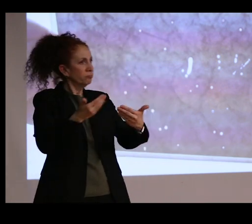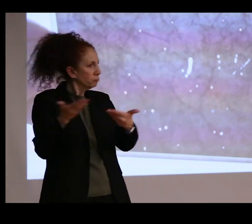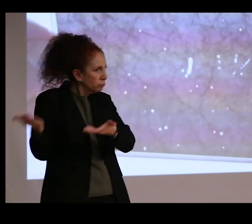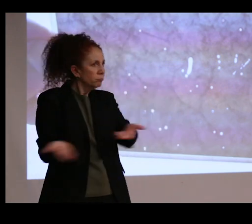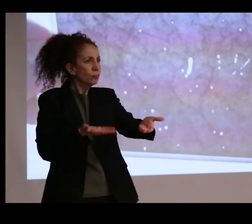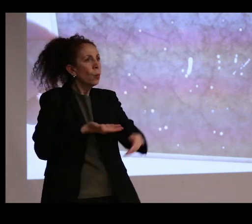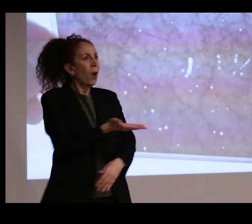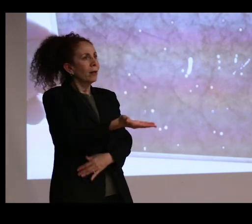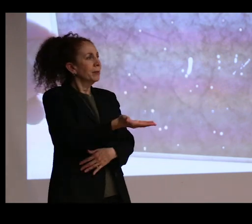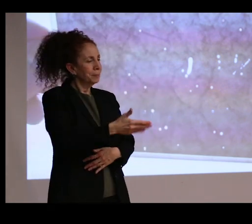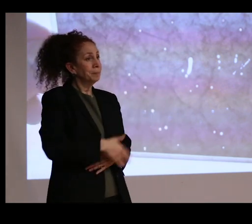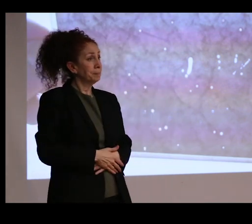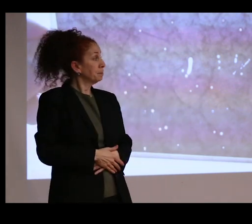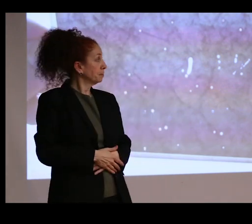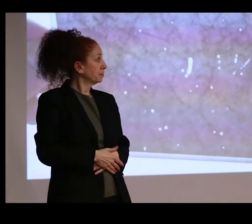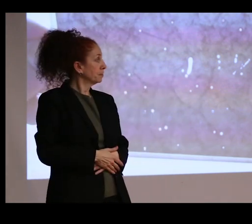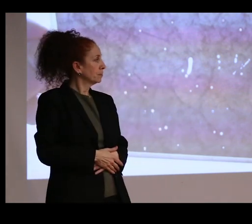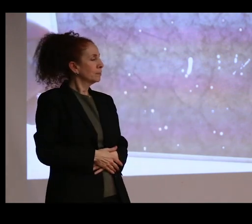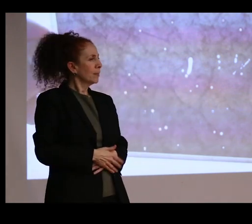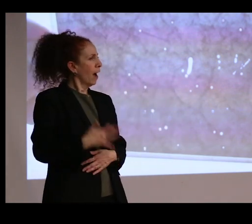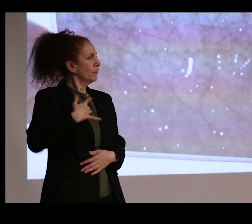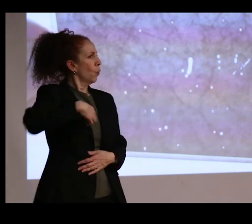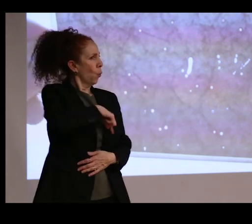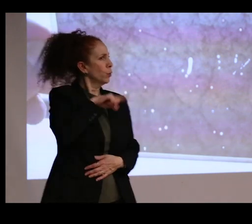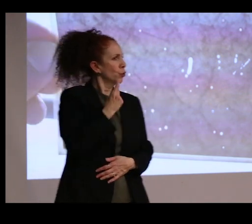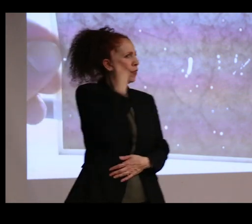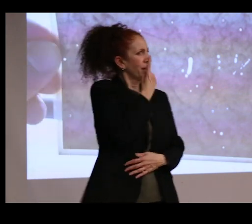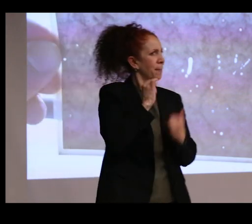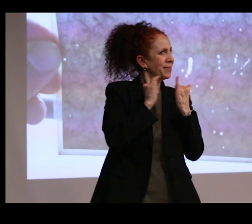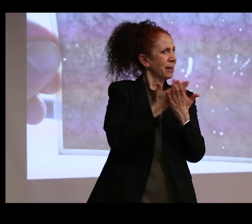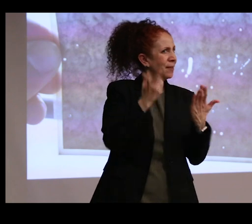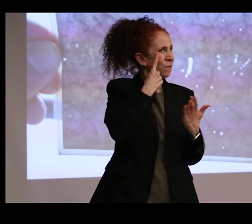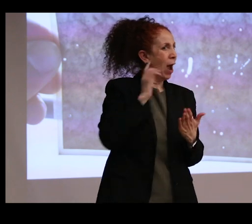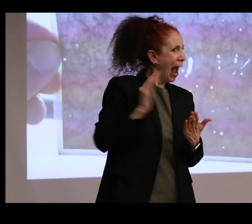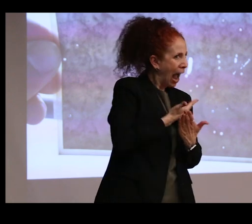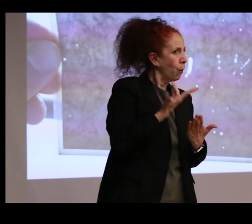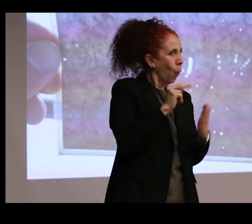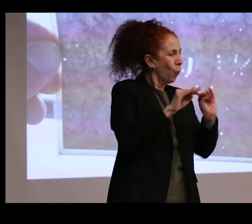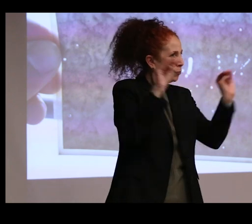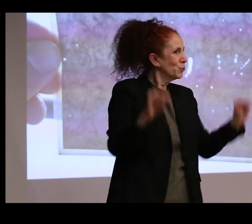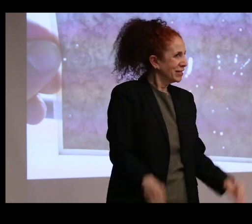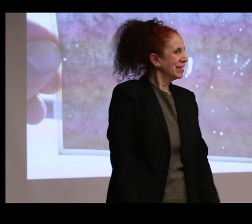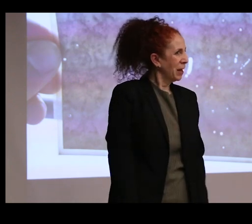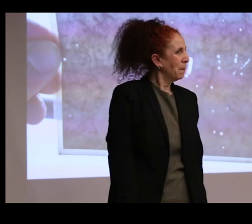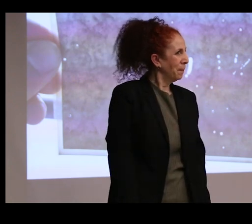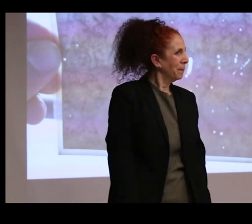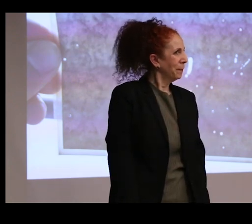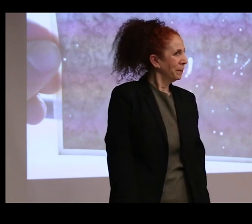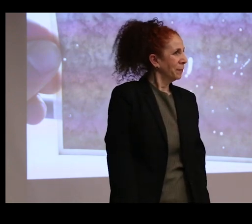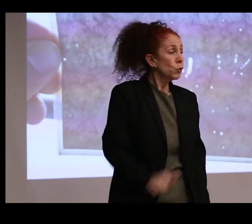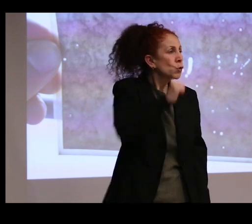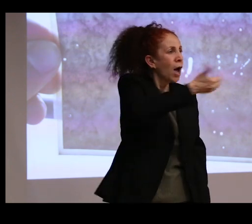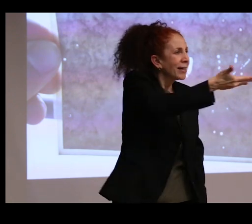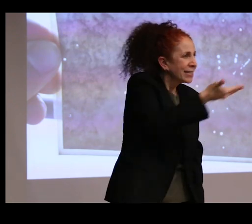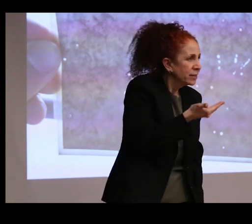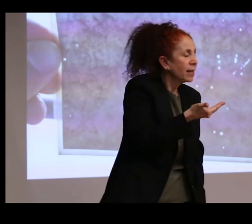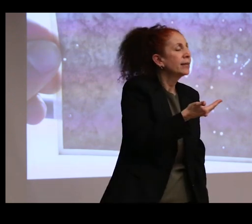And I think it's something that we should think about a lot for our own museums, that you're expected to be here. You're not just invited, that you're expected to be here,